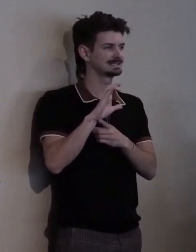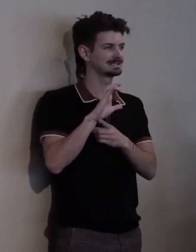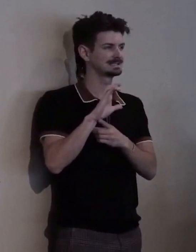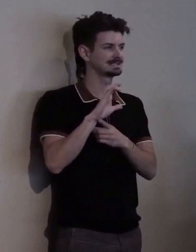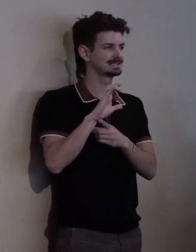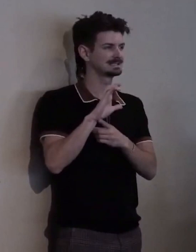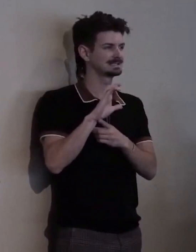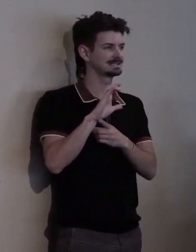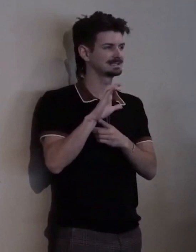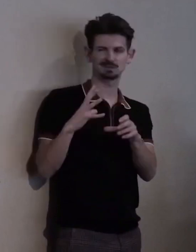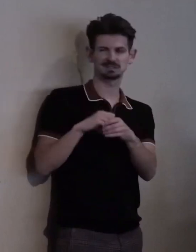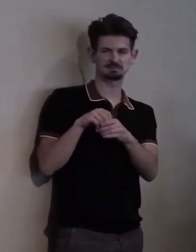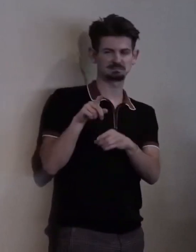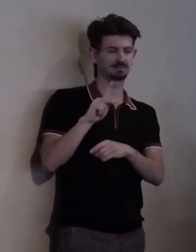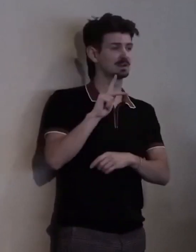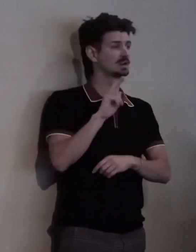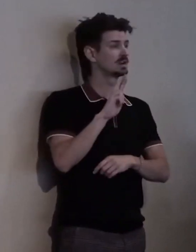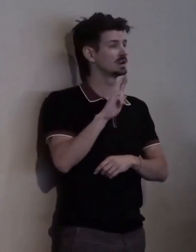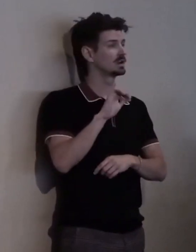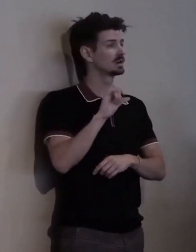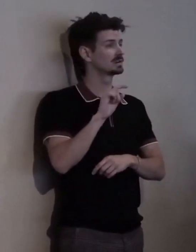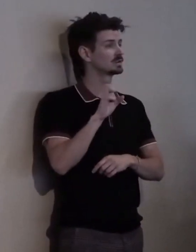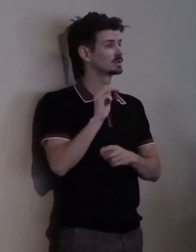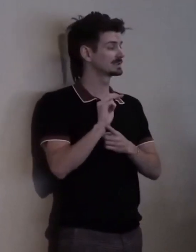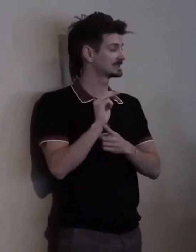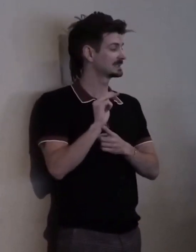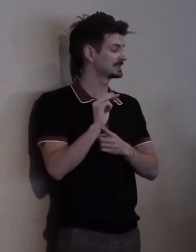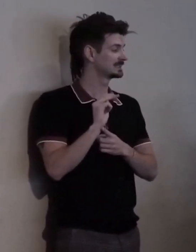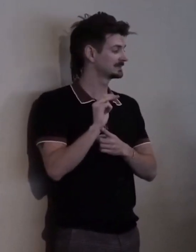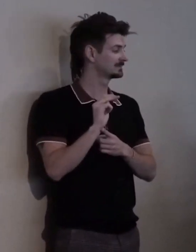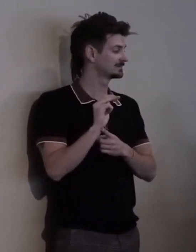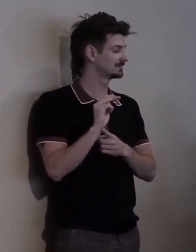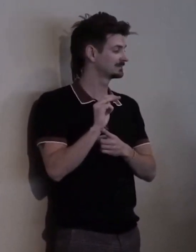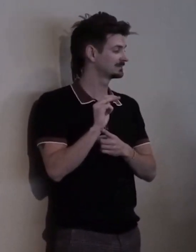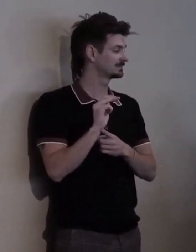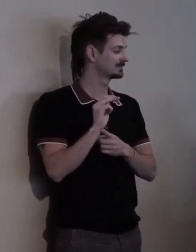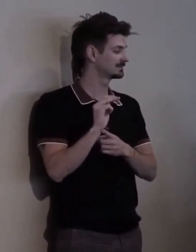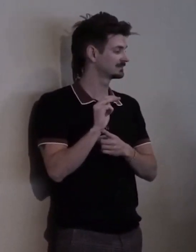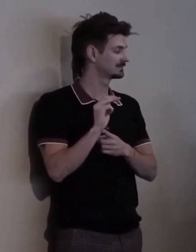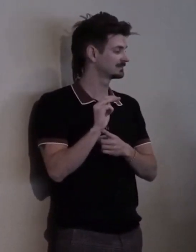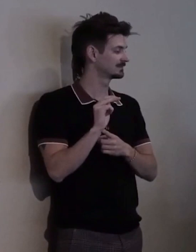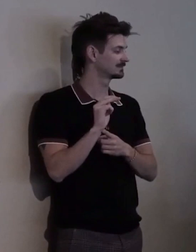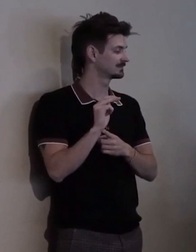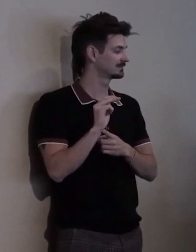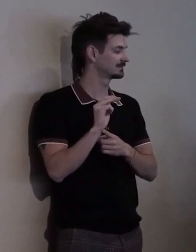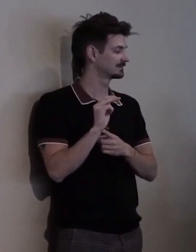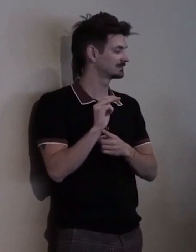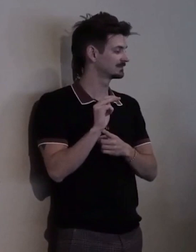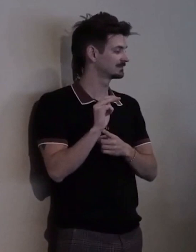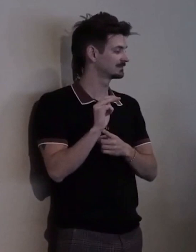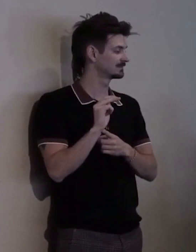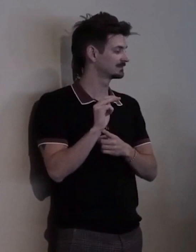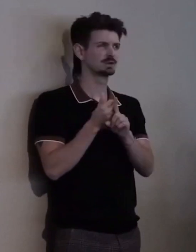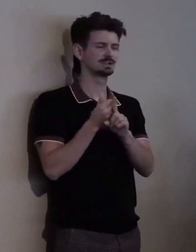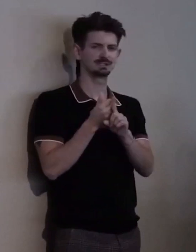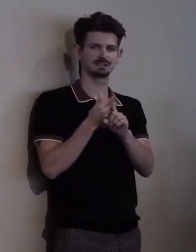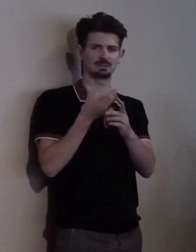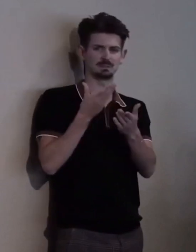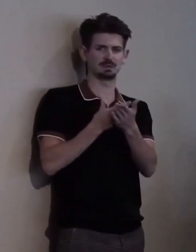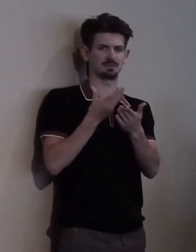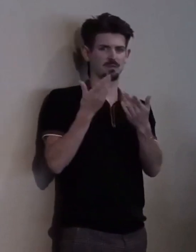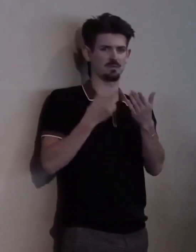Kristen li... Kristen’s life exceeds what happens when a person decides